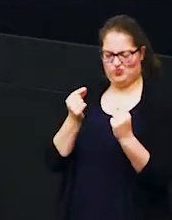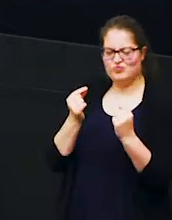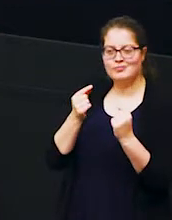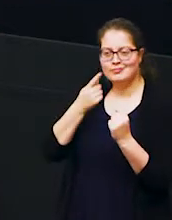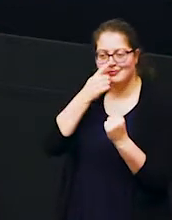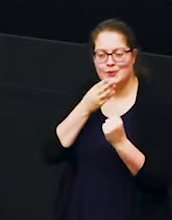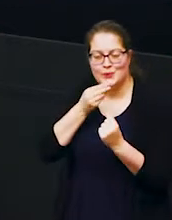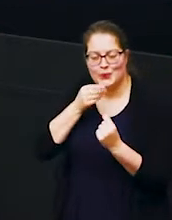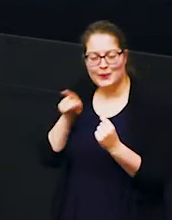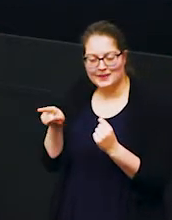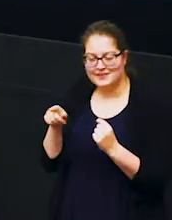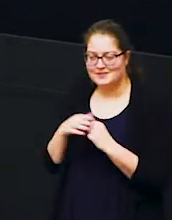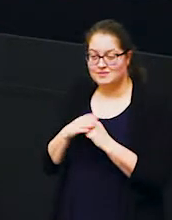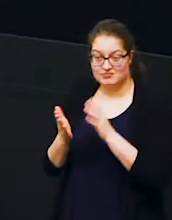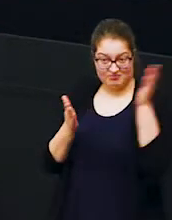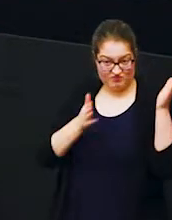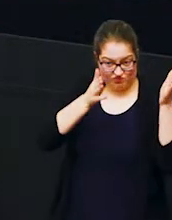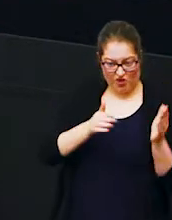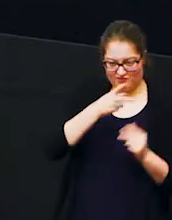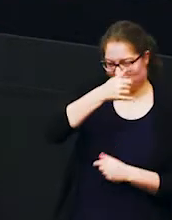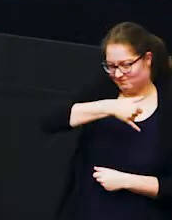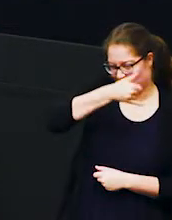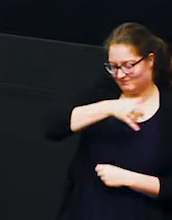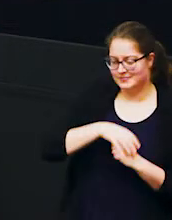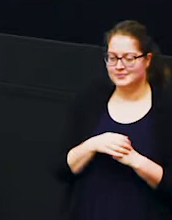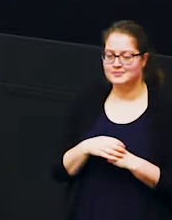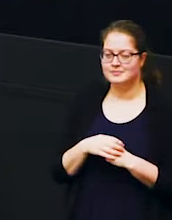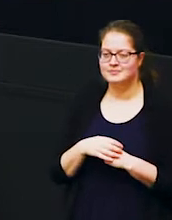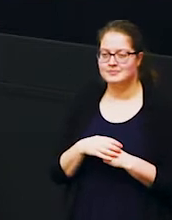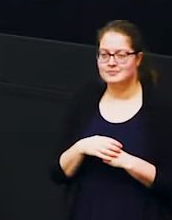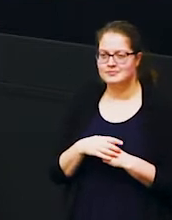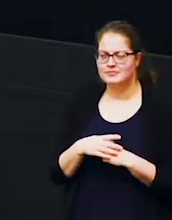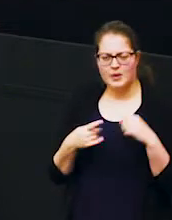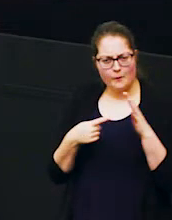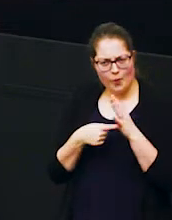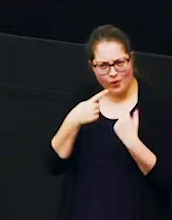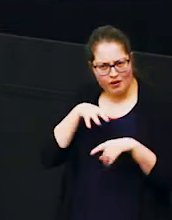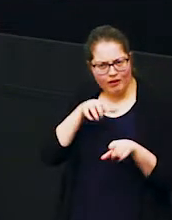and this individual on the right here he shows another important factor we look at and that's